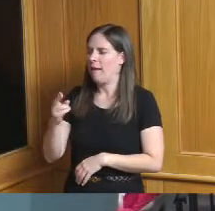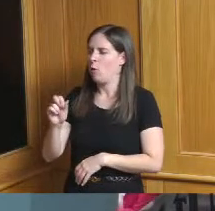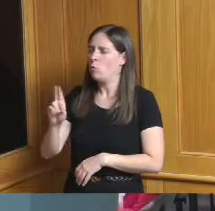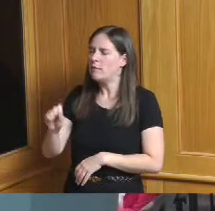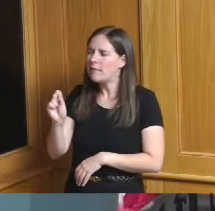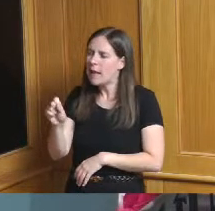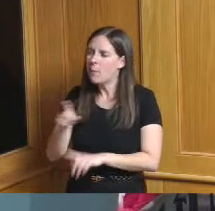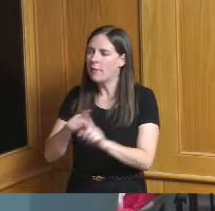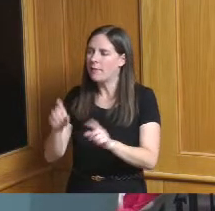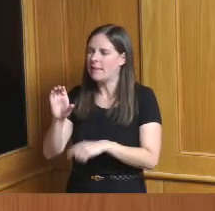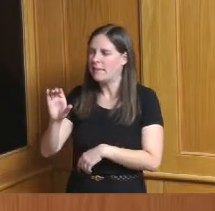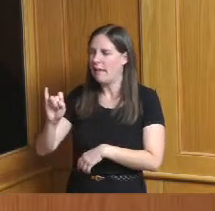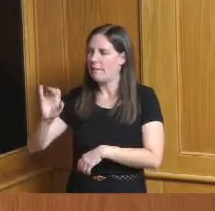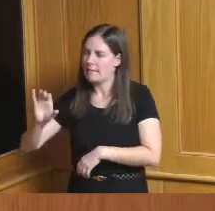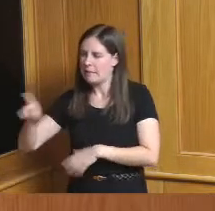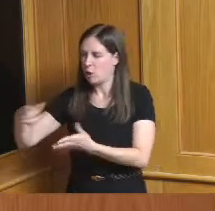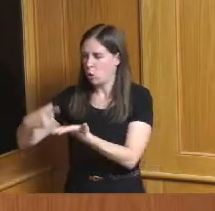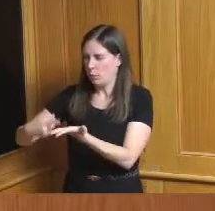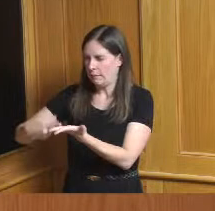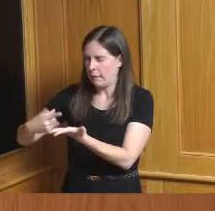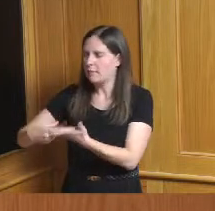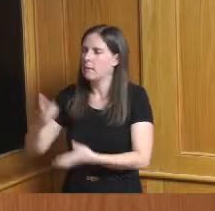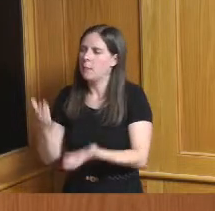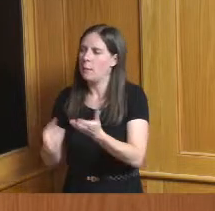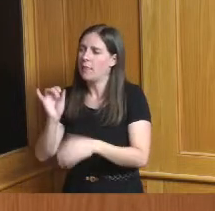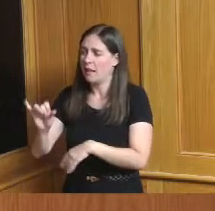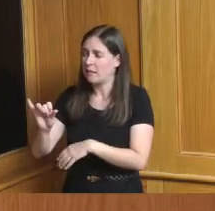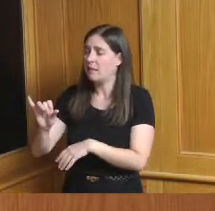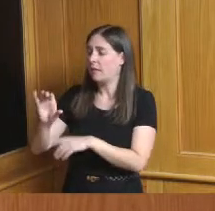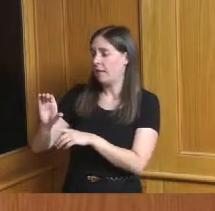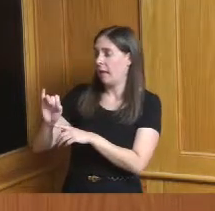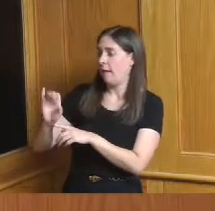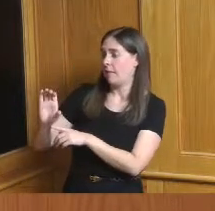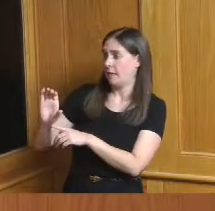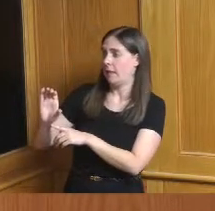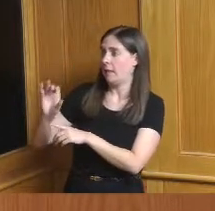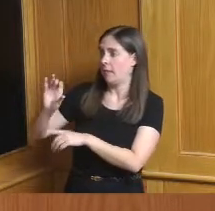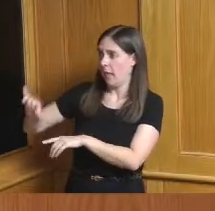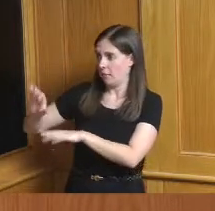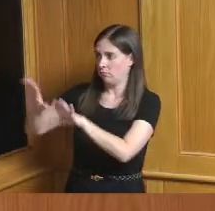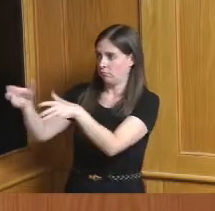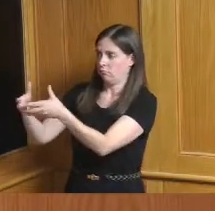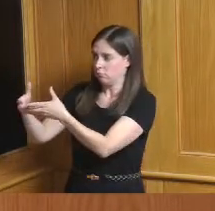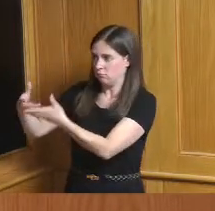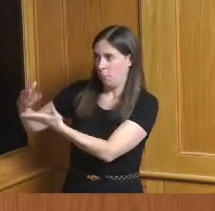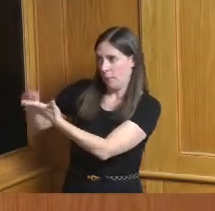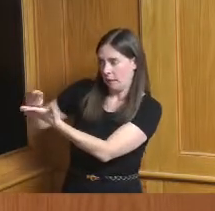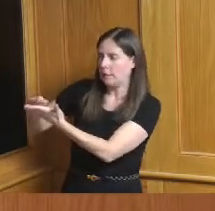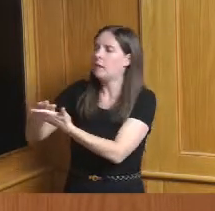that you refer to maybe it is utilizing the CIC and making sure that these jurisdictions are aware